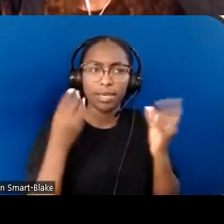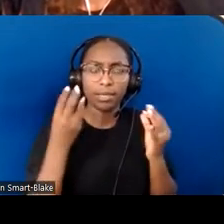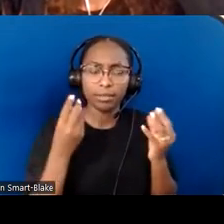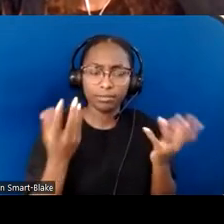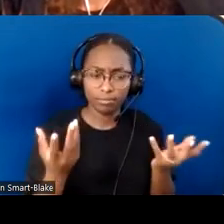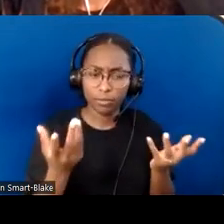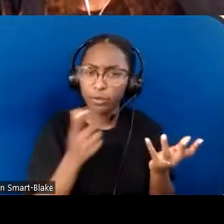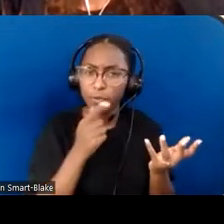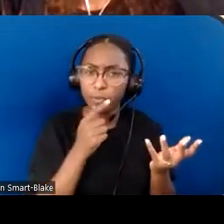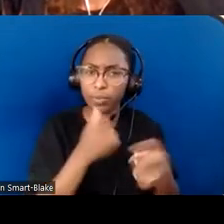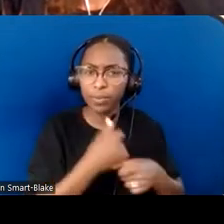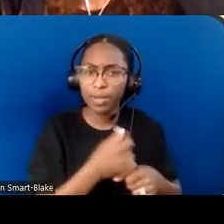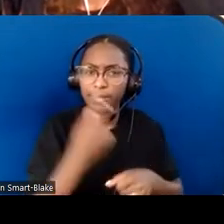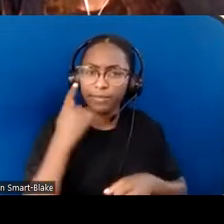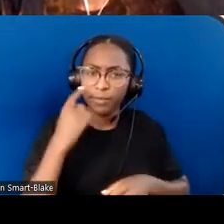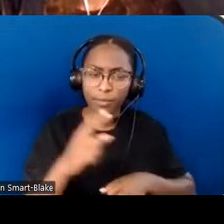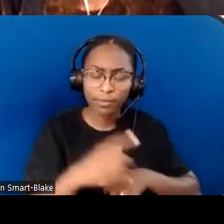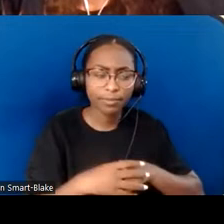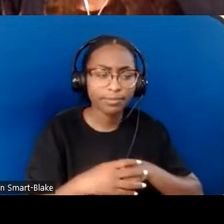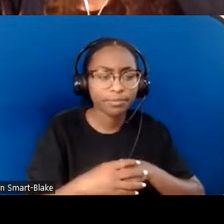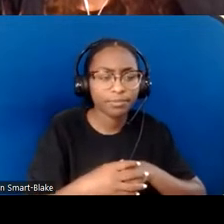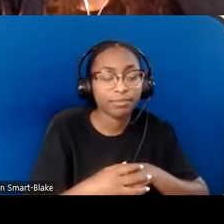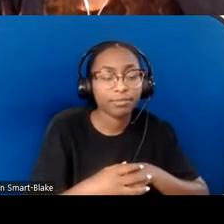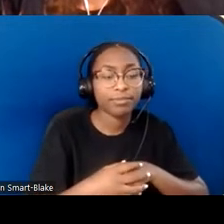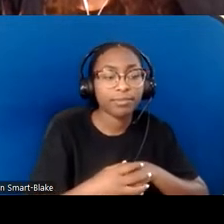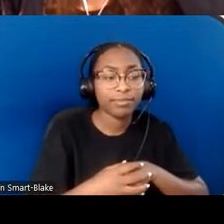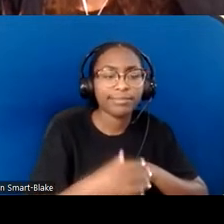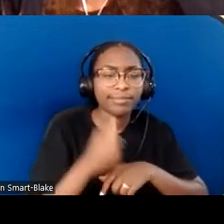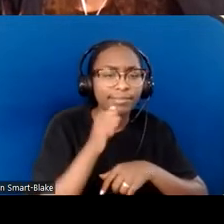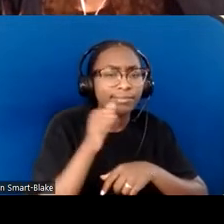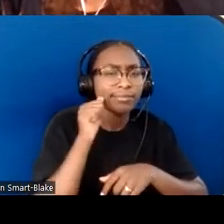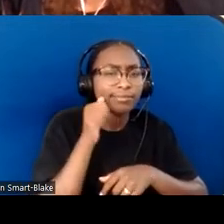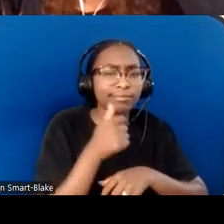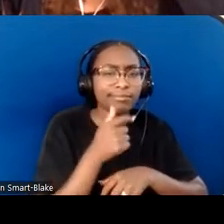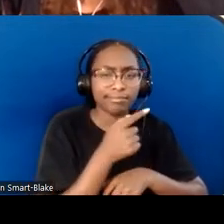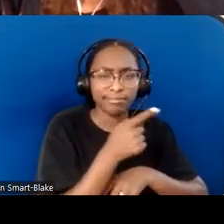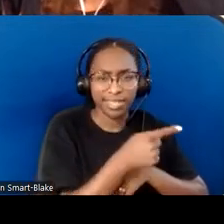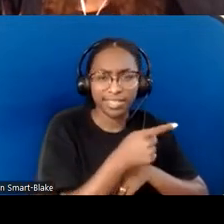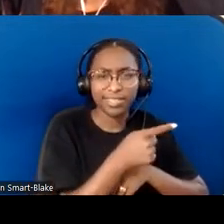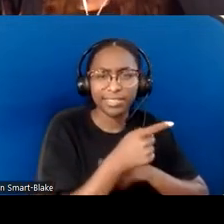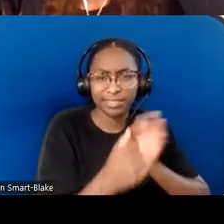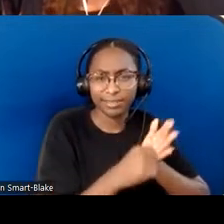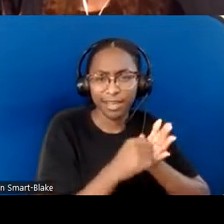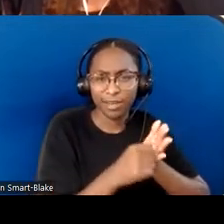This started a little bit yesterday, and we wanted to spend some thinking time about unspoken expectations;